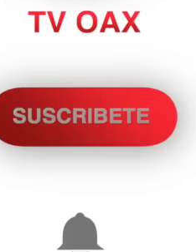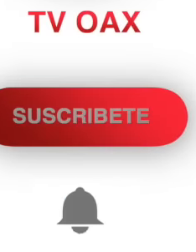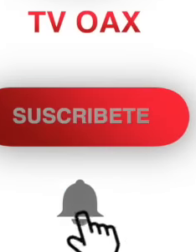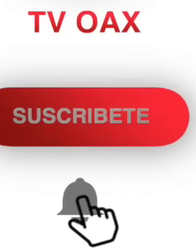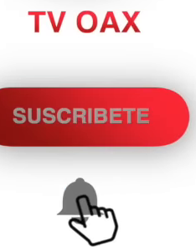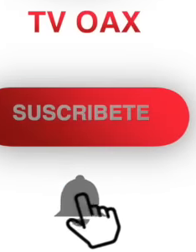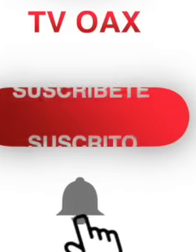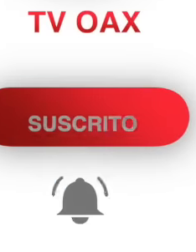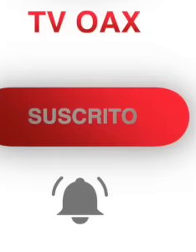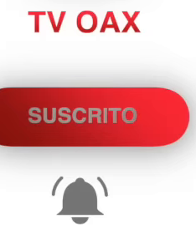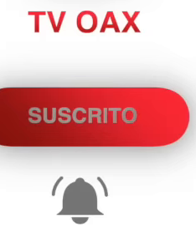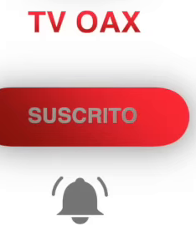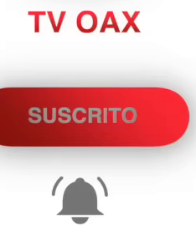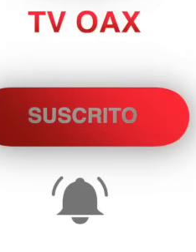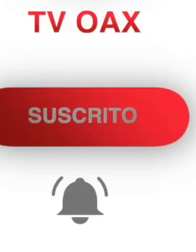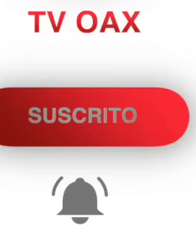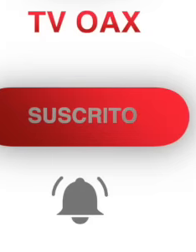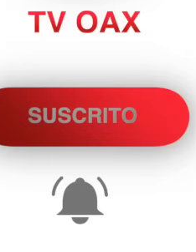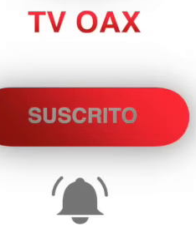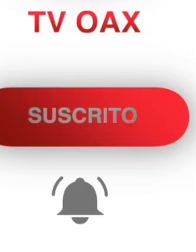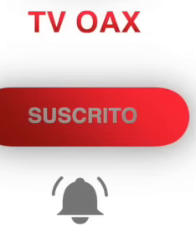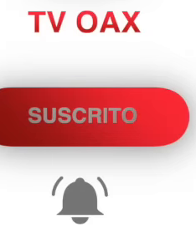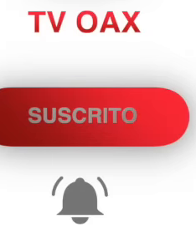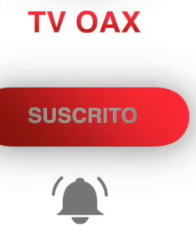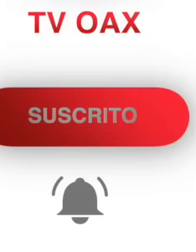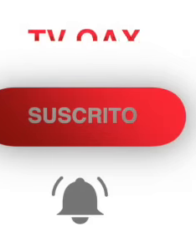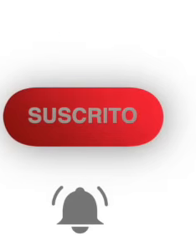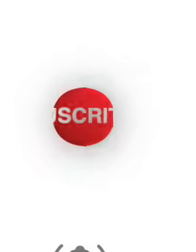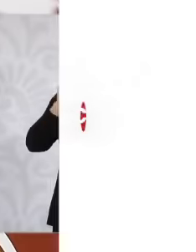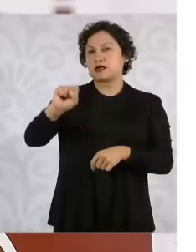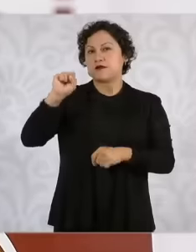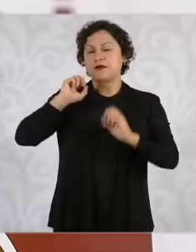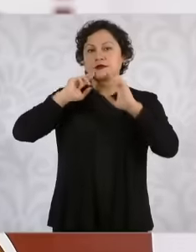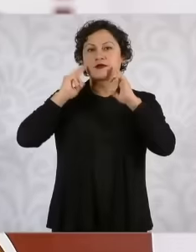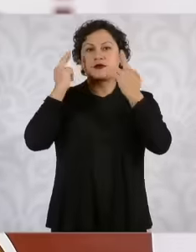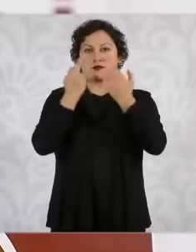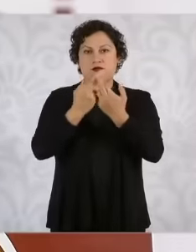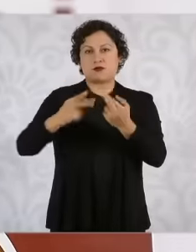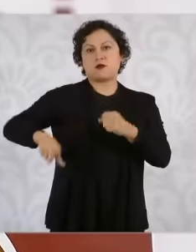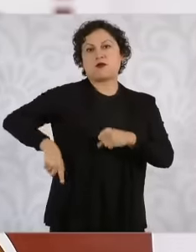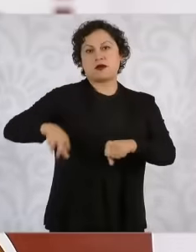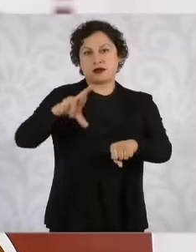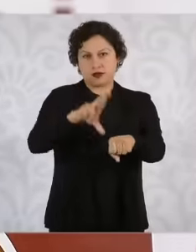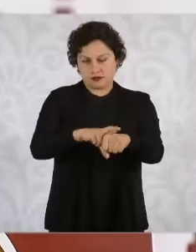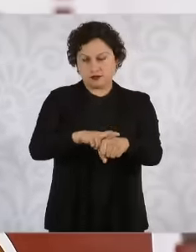the governor on Saturday. We are also working together with him to strengthen